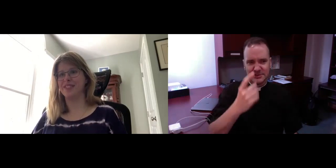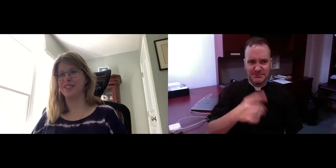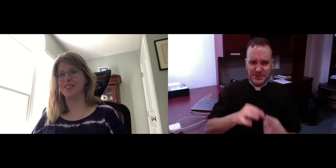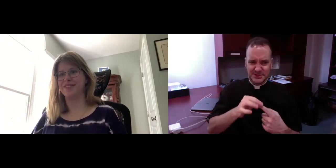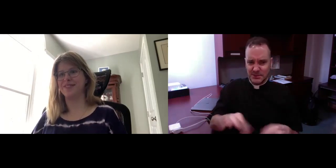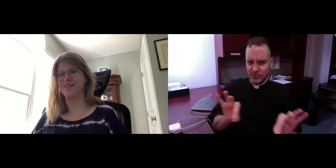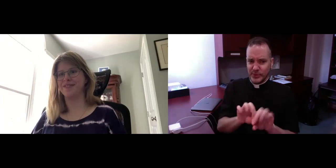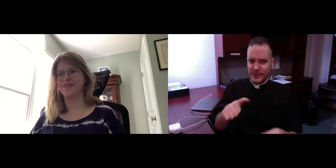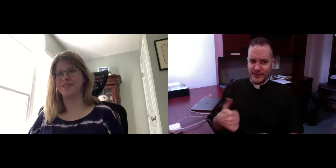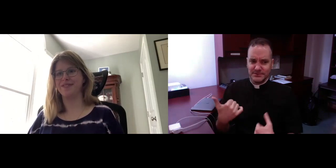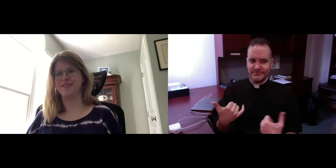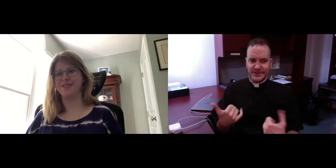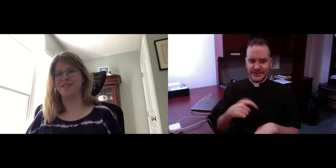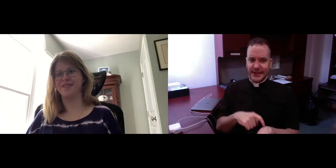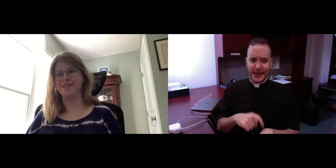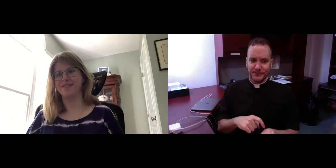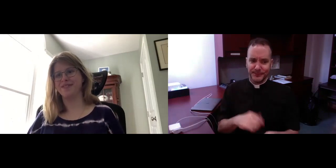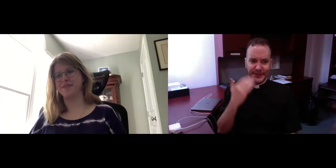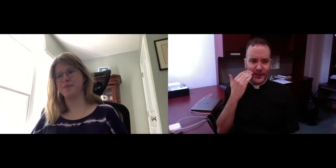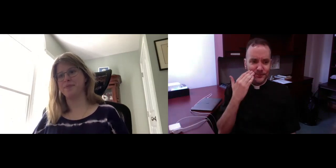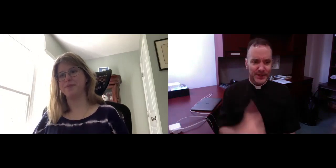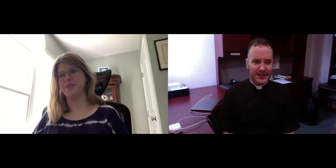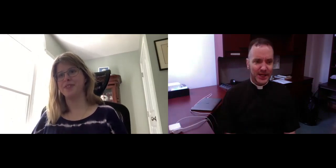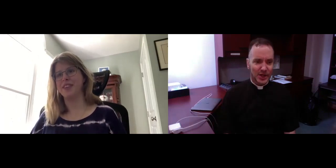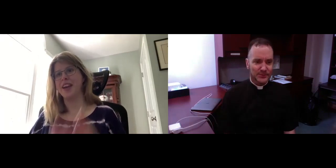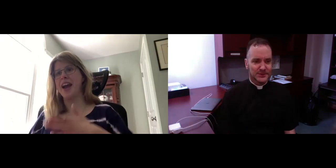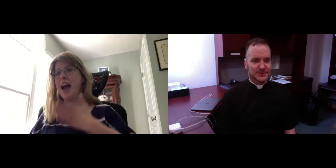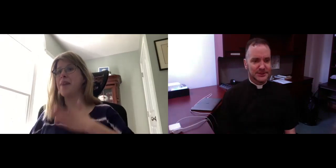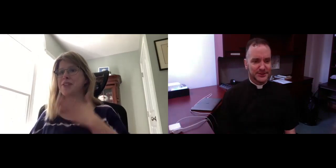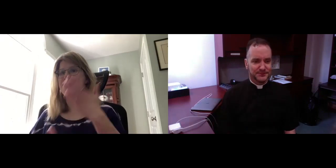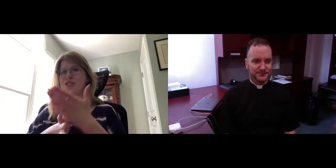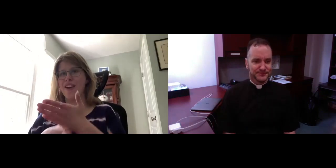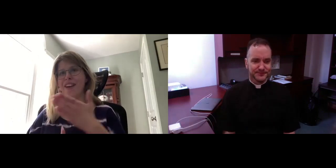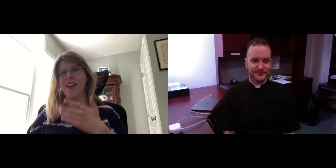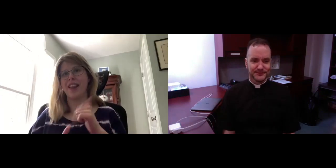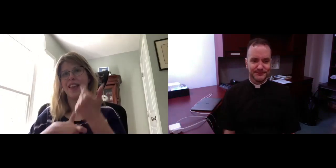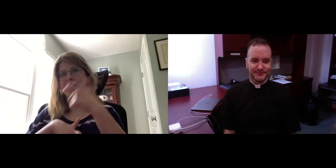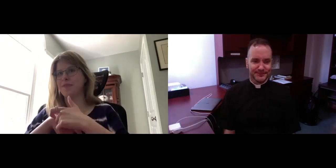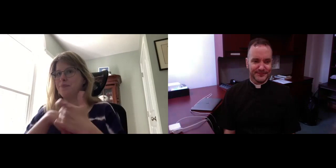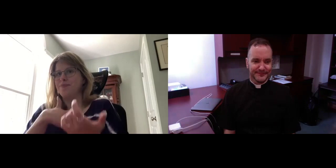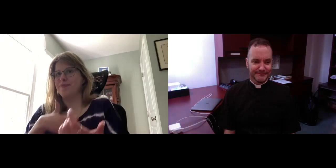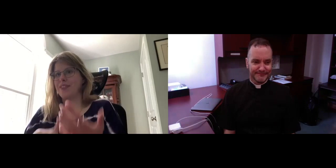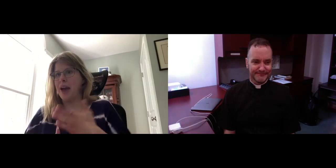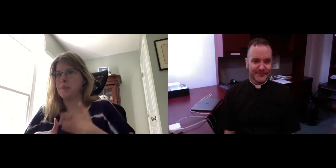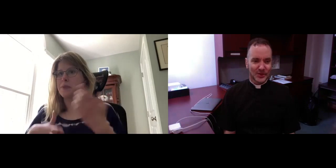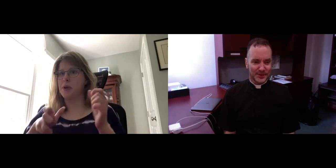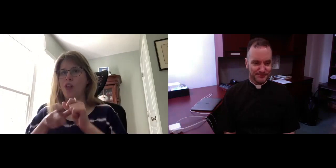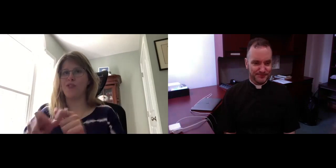wonderful reflections with all of us. I think it's especially important in this time. (Karina): Yeah. I'm happy to share with you, let me know